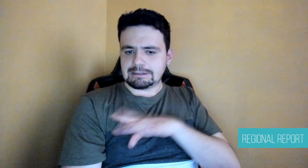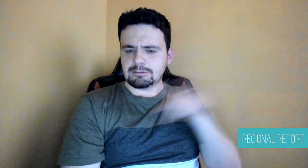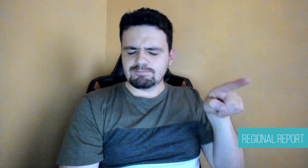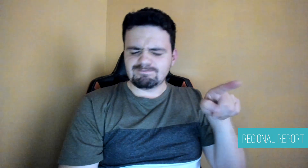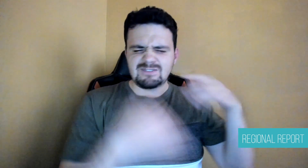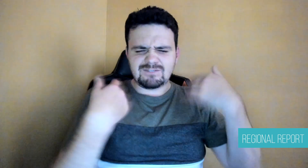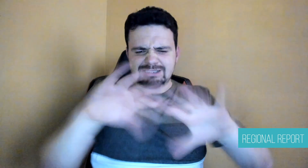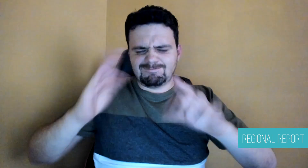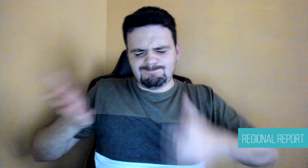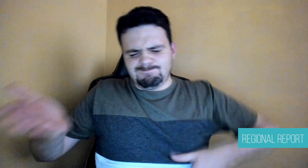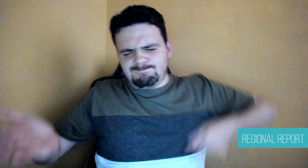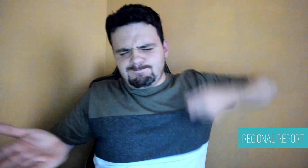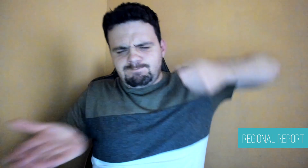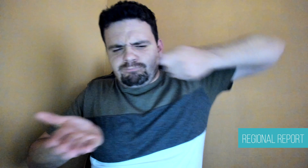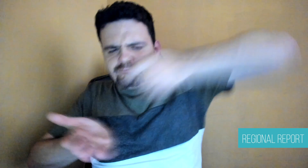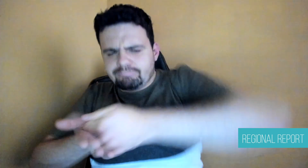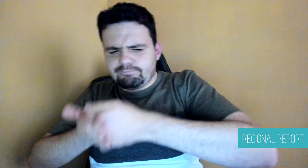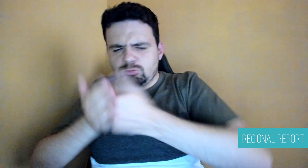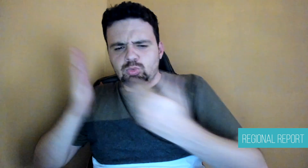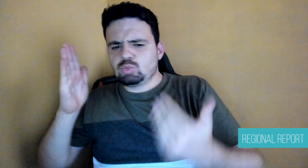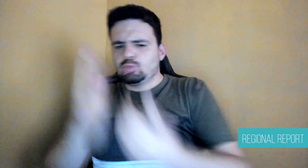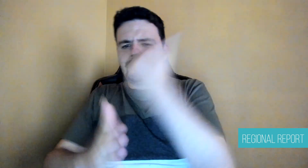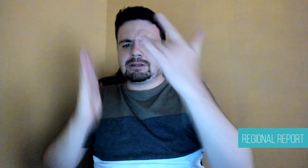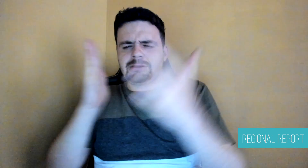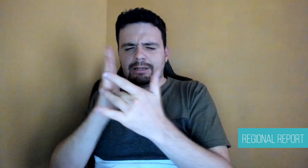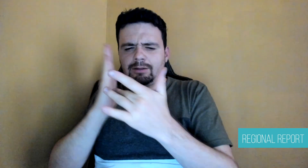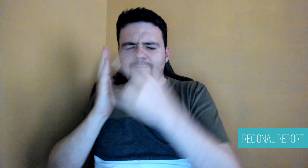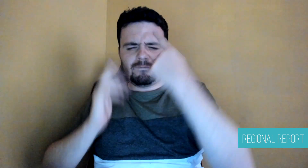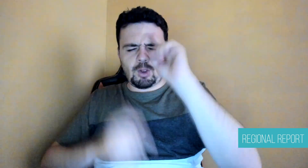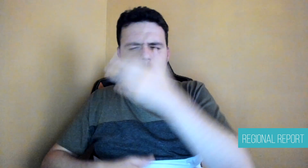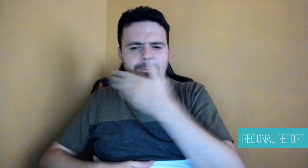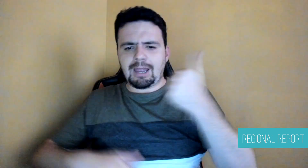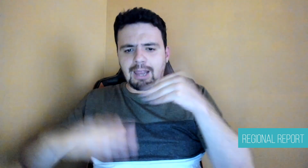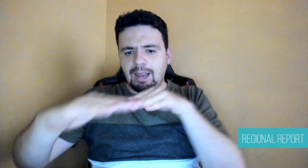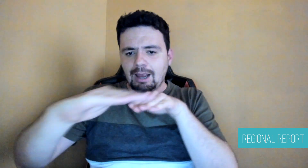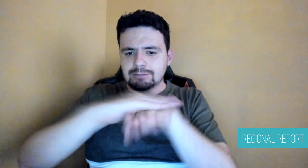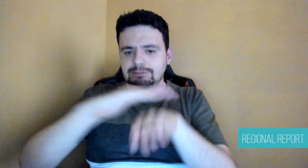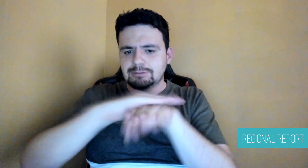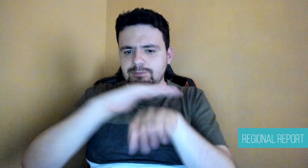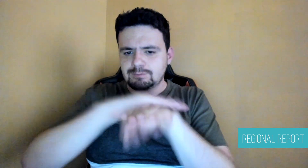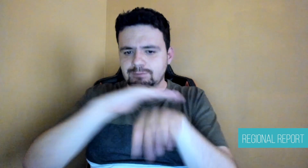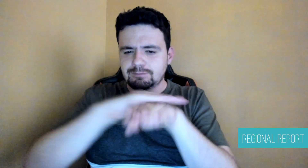and implemented a video call system for people with